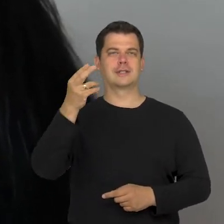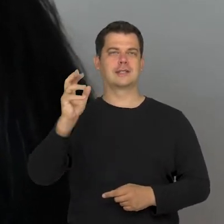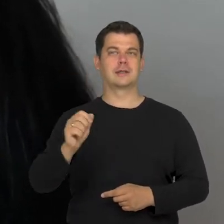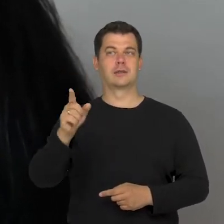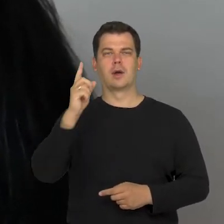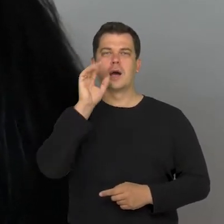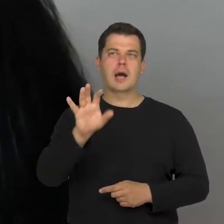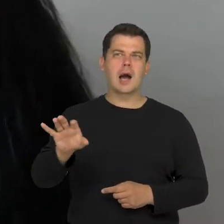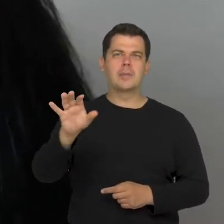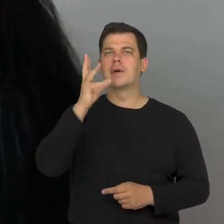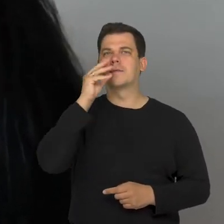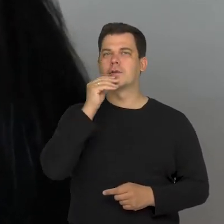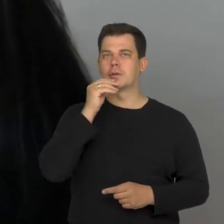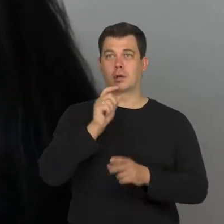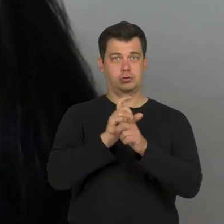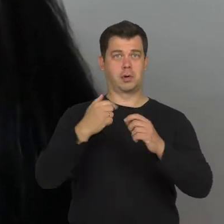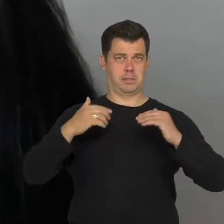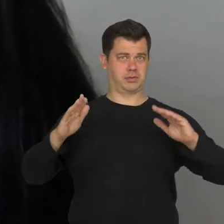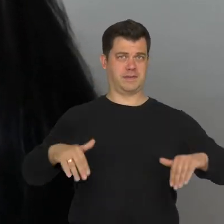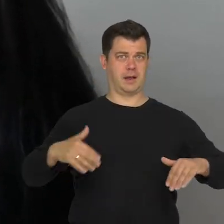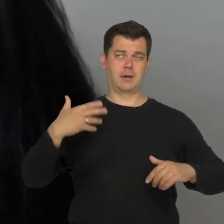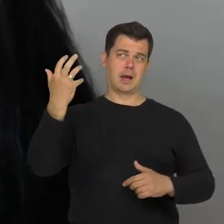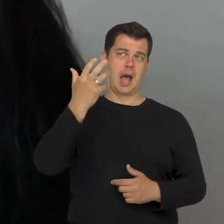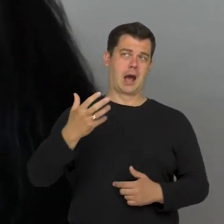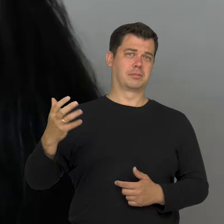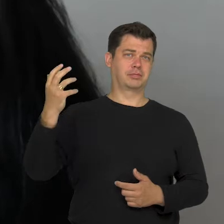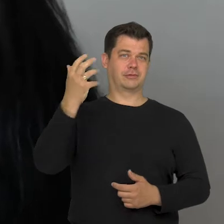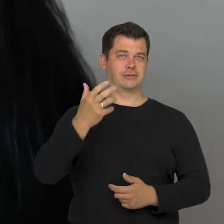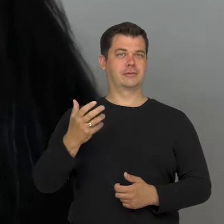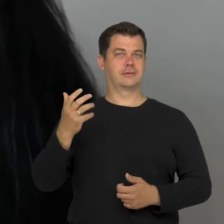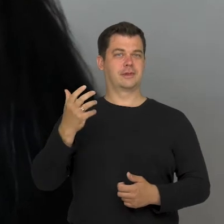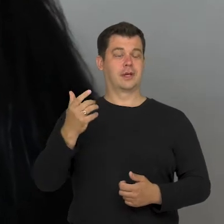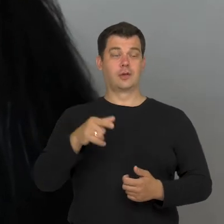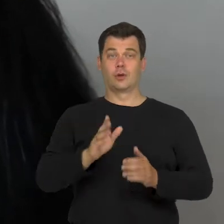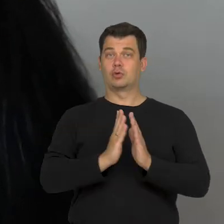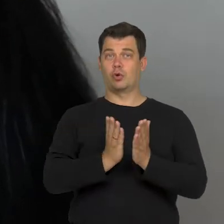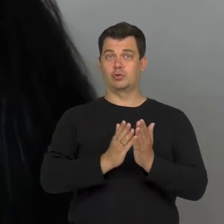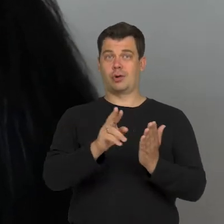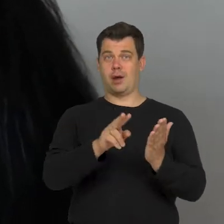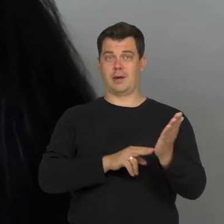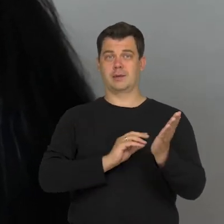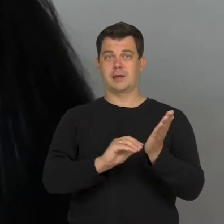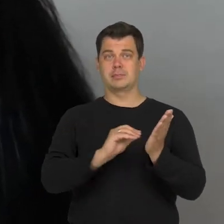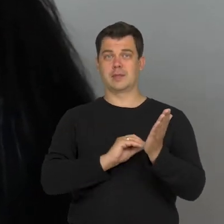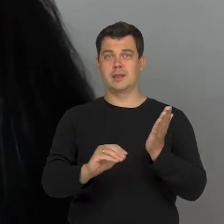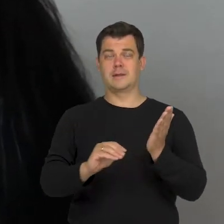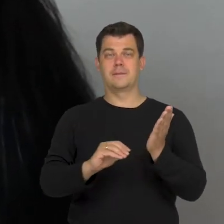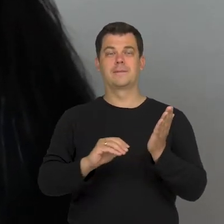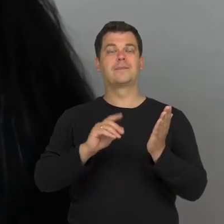but also about how we allow others to look at us. She clearly says that the correct way of looking